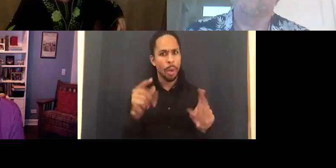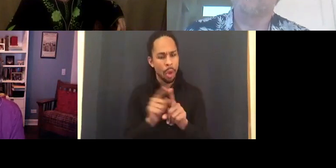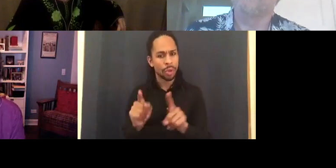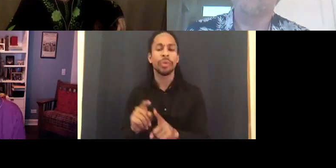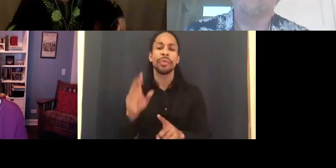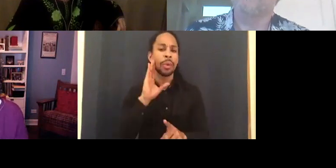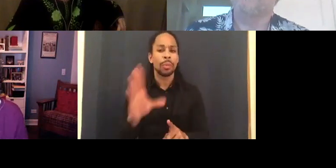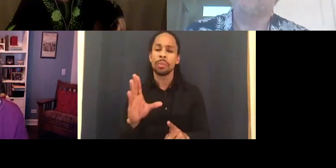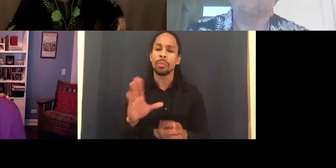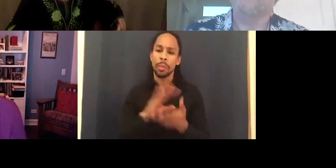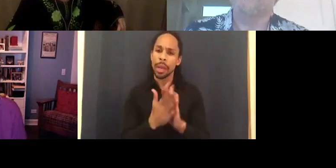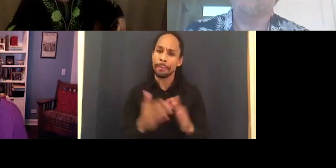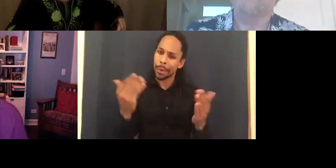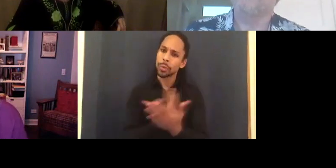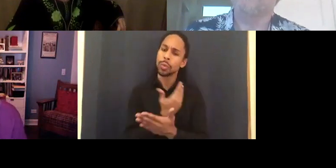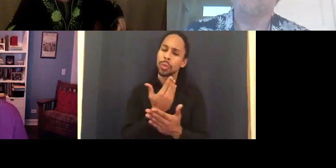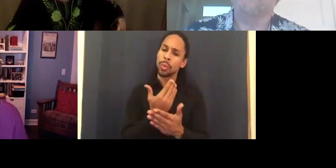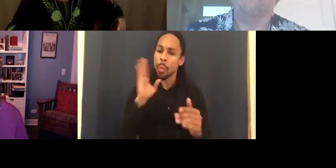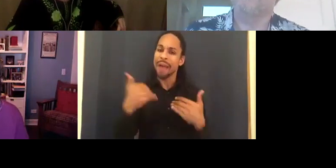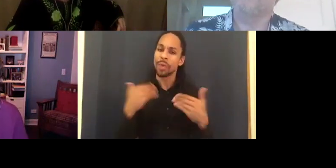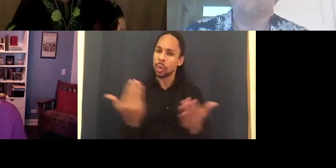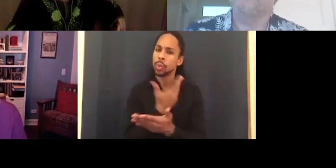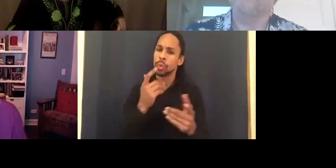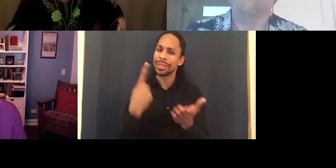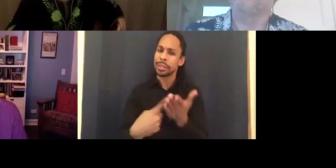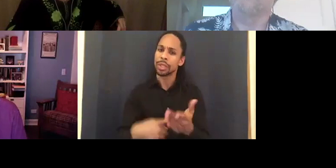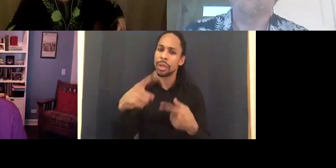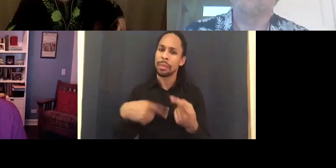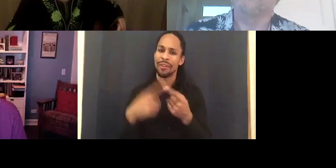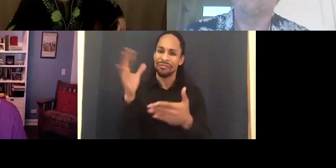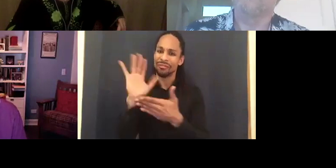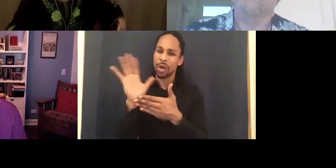discussion about film criticism, and the importance of it.